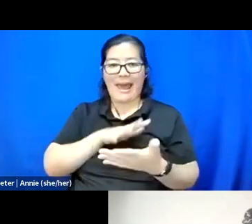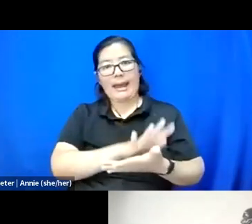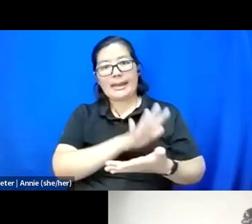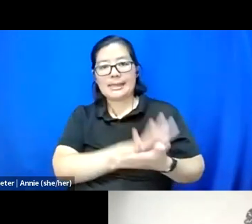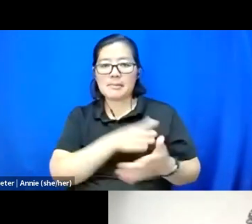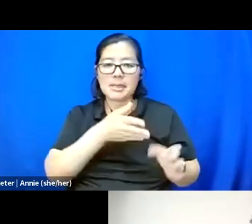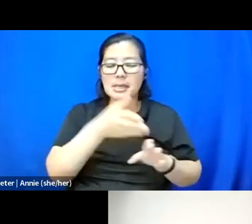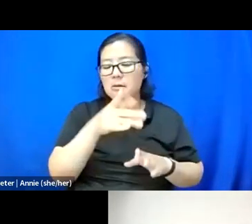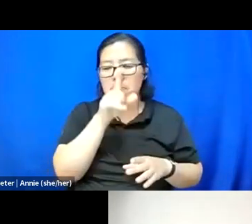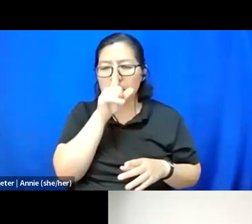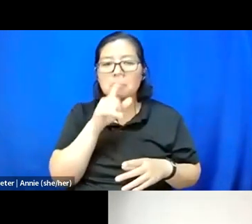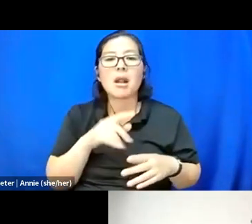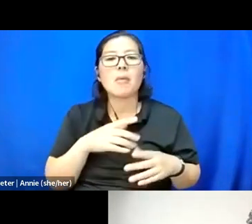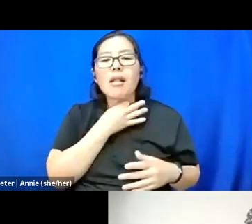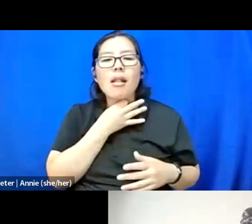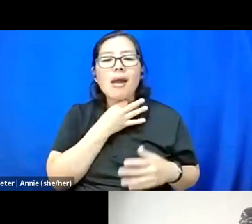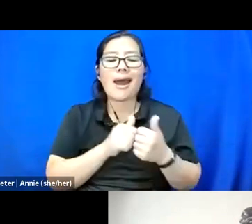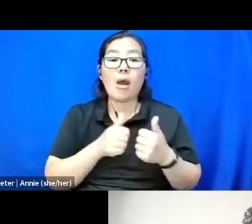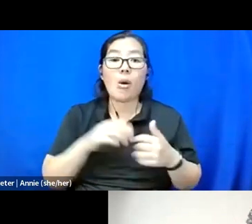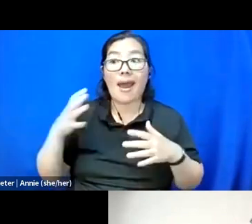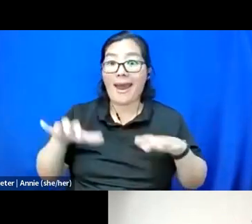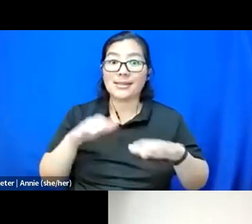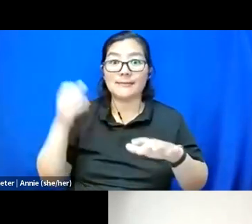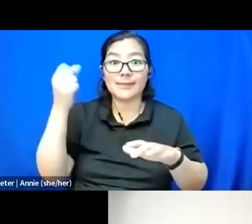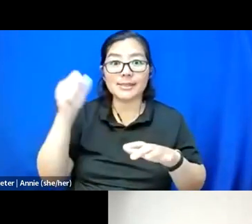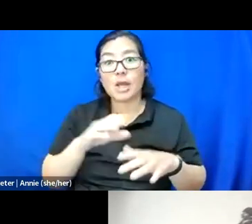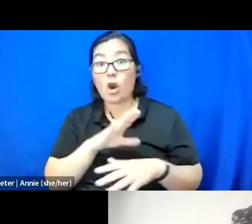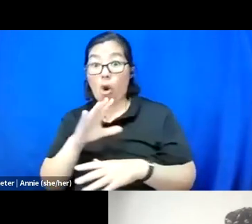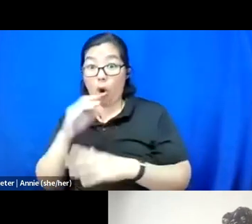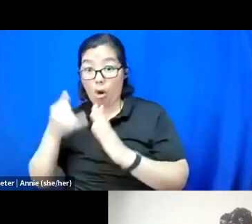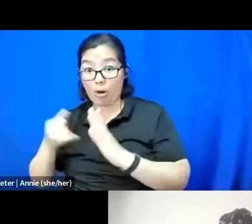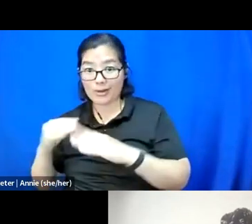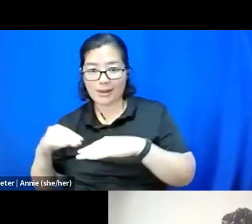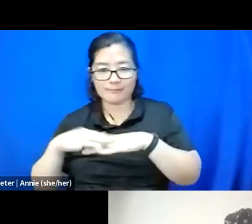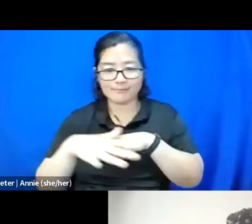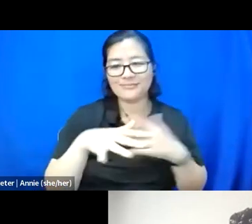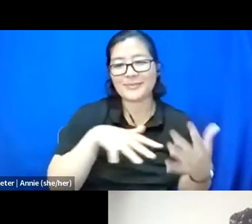in how activism and art can play a role in academics. And I'll turn it over to my amazing fellows.